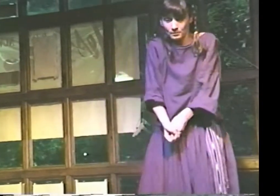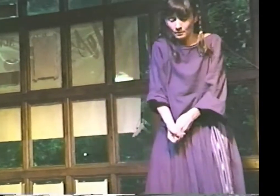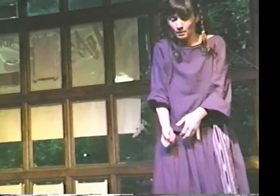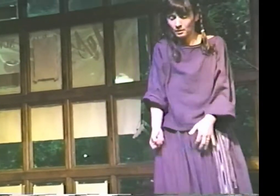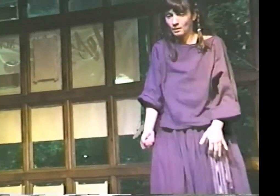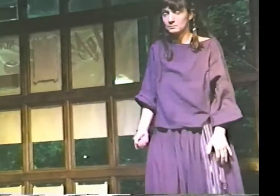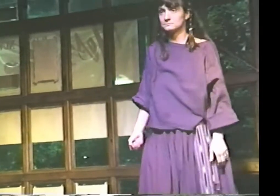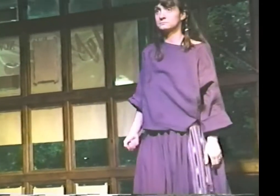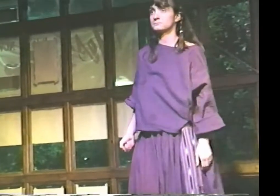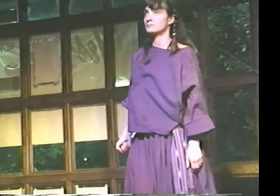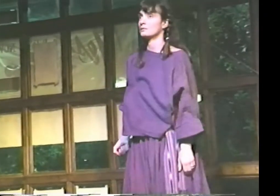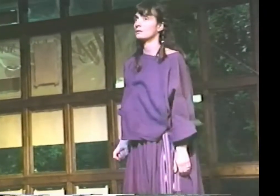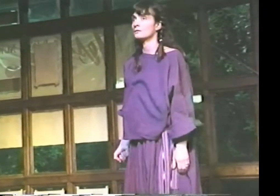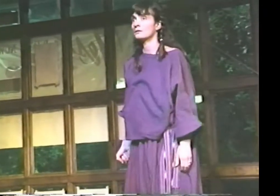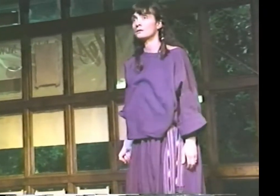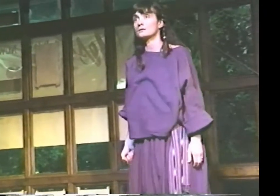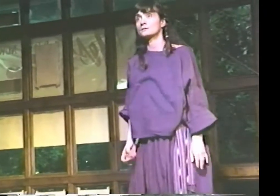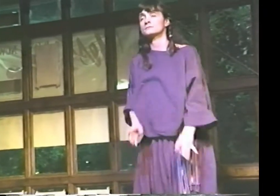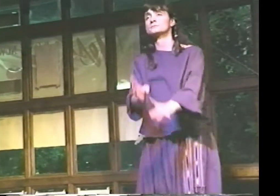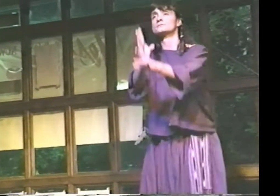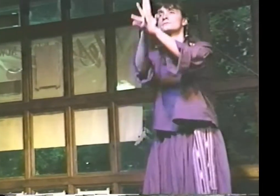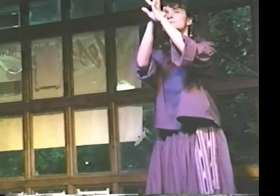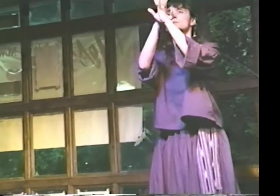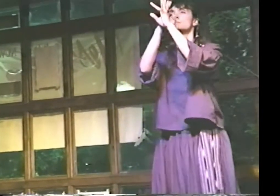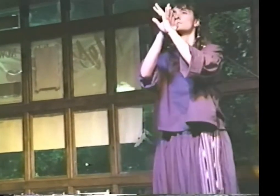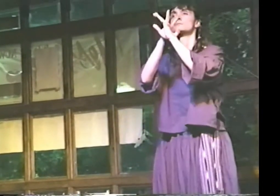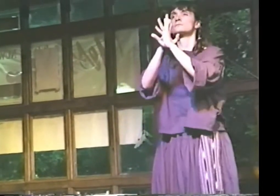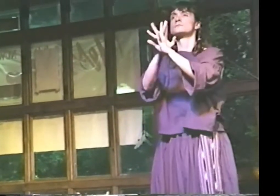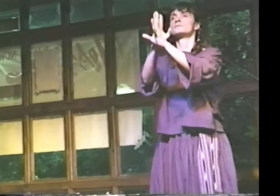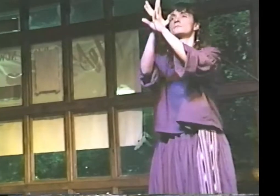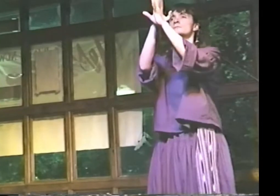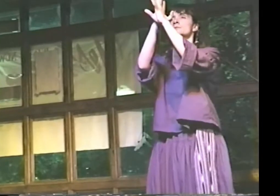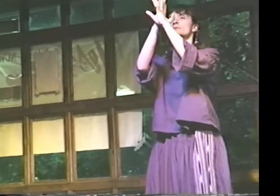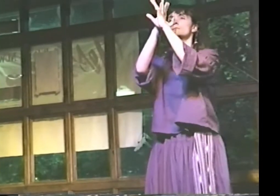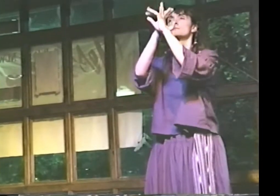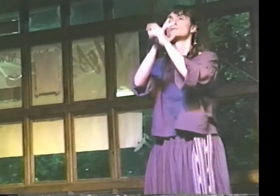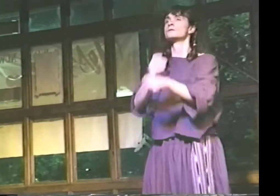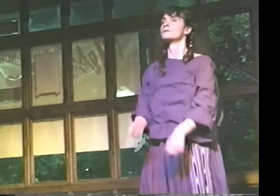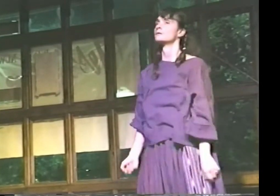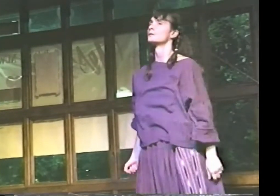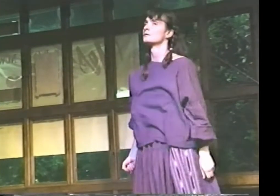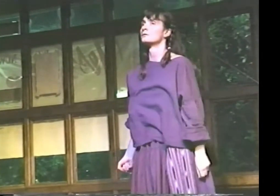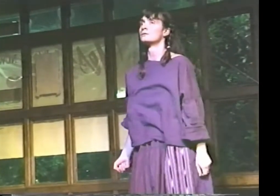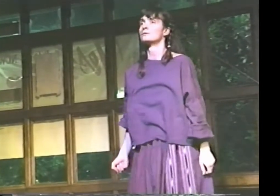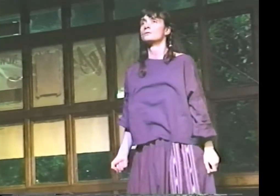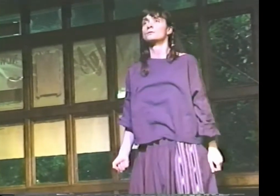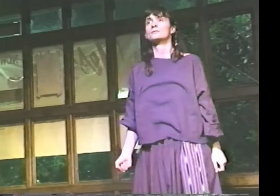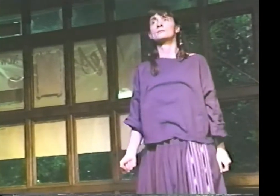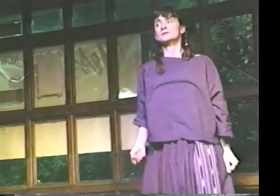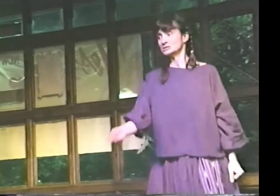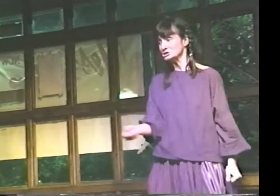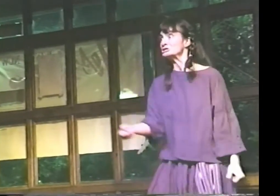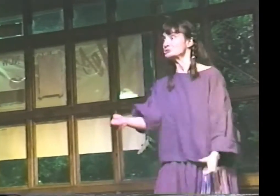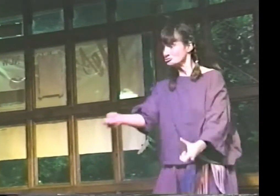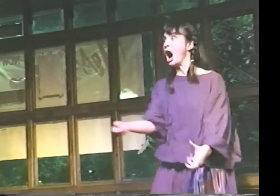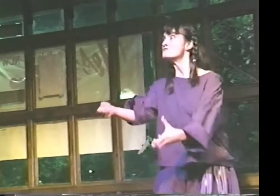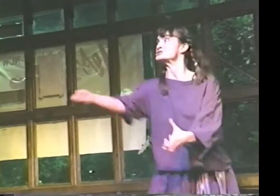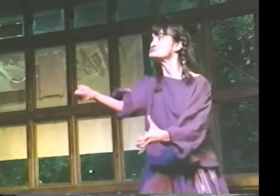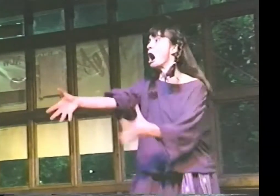"STEPPING OUT OF THE TRAIN AND INTO THE LINE, HER SON IS TAKEN AWAY!"